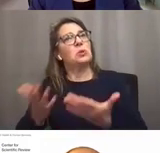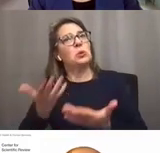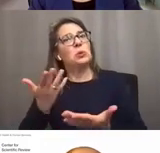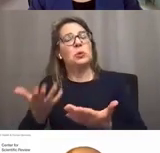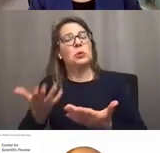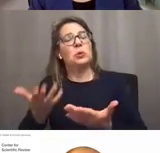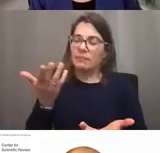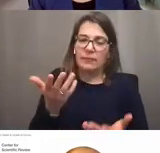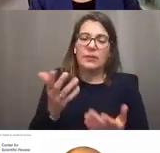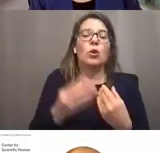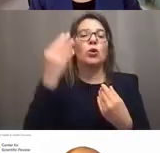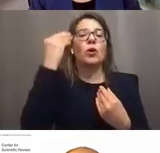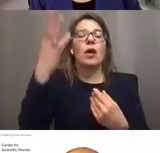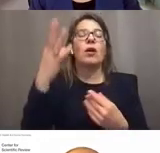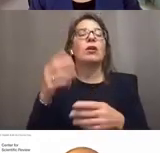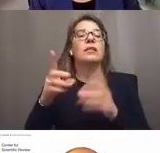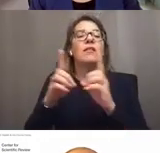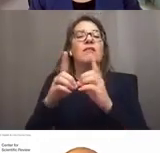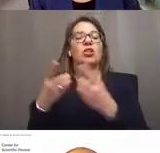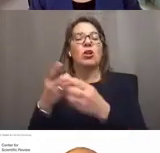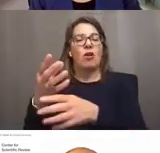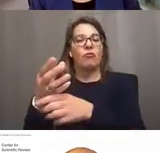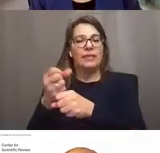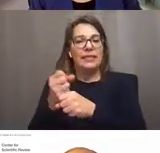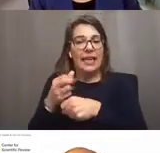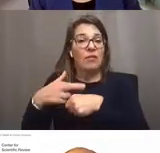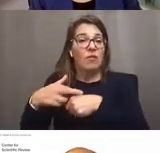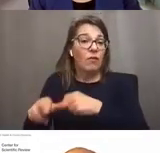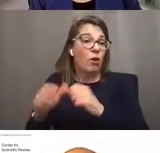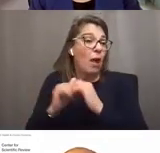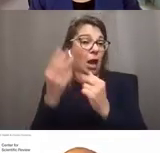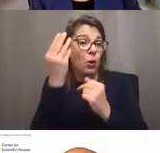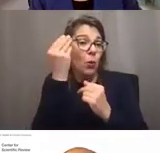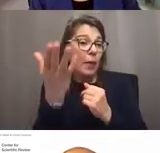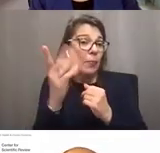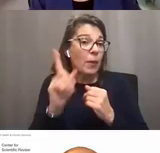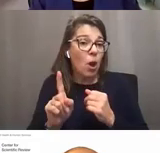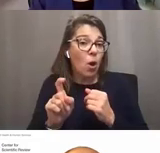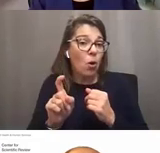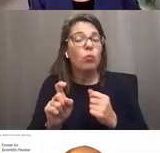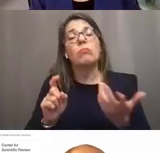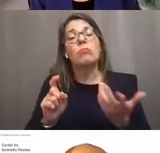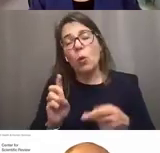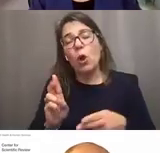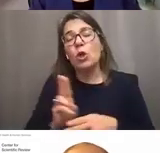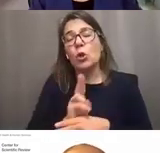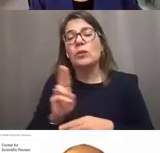with the Division or Receipt and Referral? Well, you can use, as Michelle said, ART.